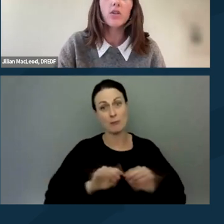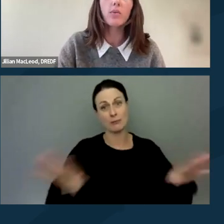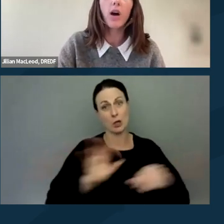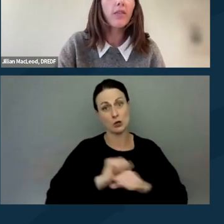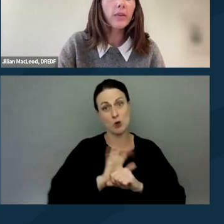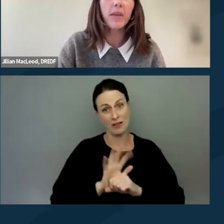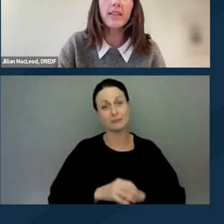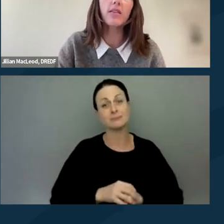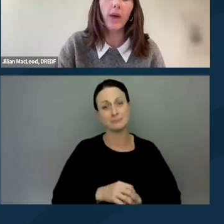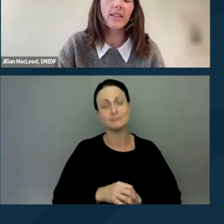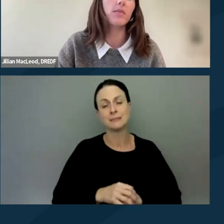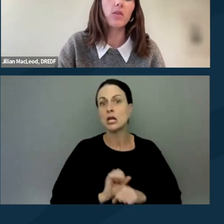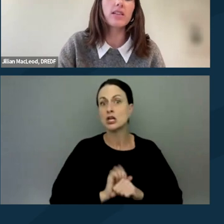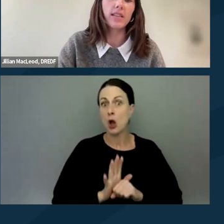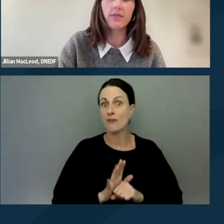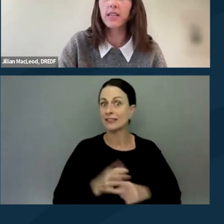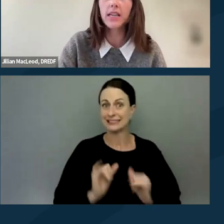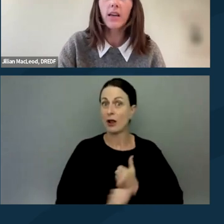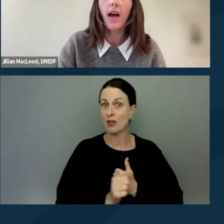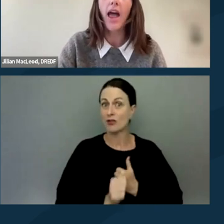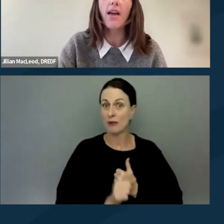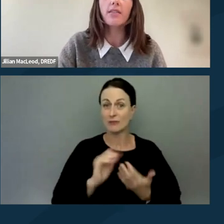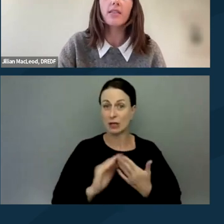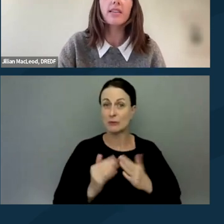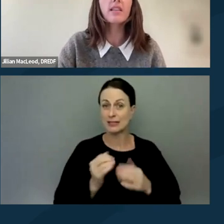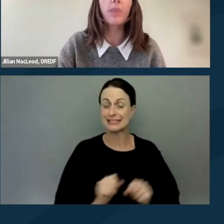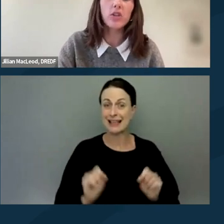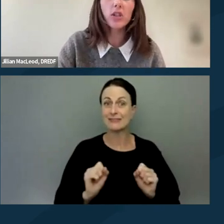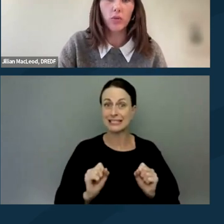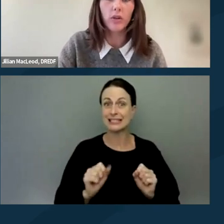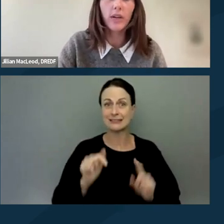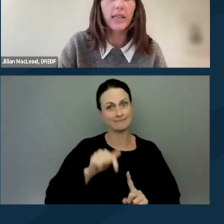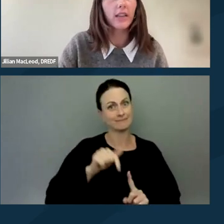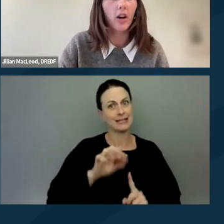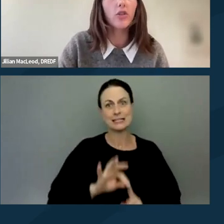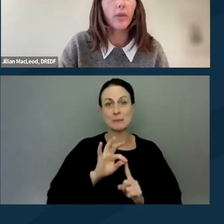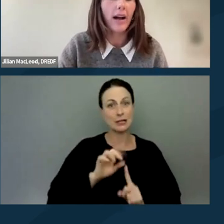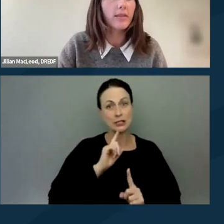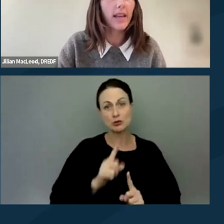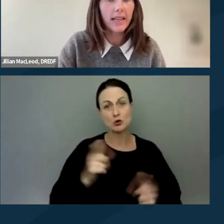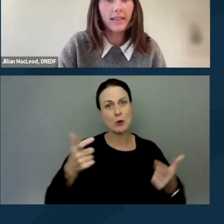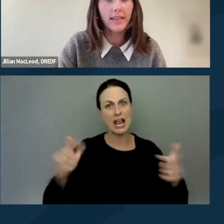So COVID remains a threat to community safety. And this is especially true in large crowd settings